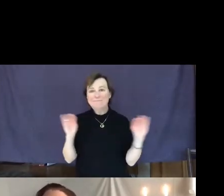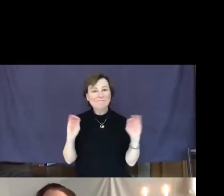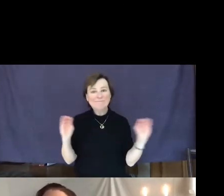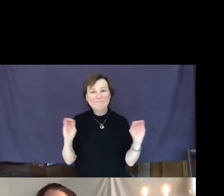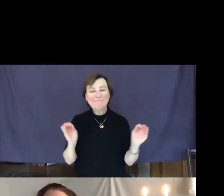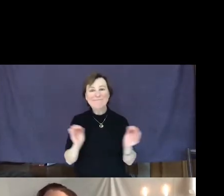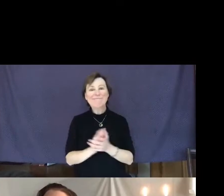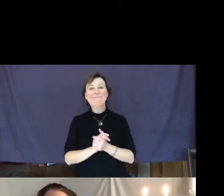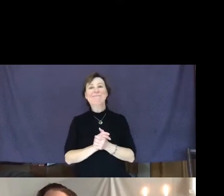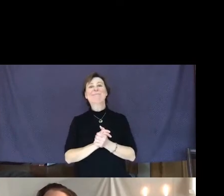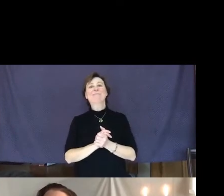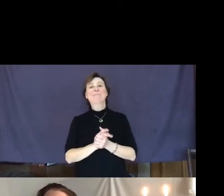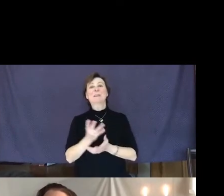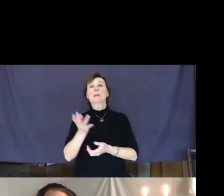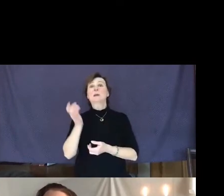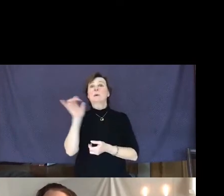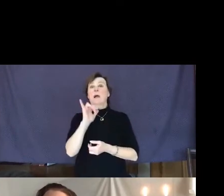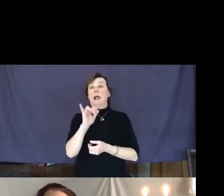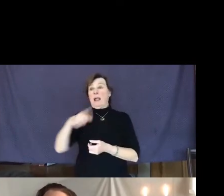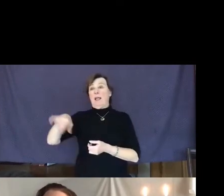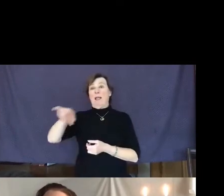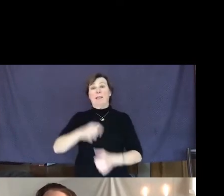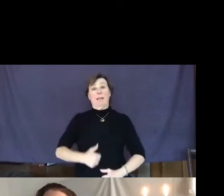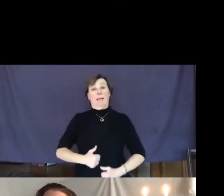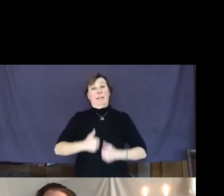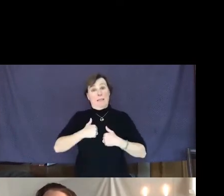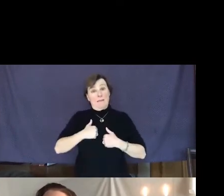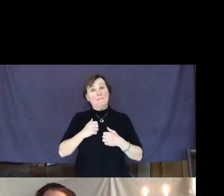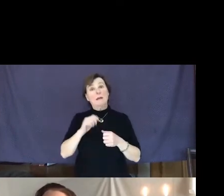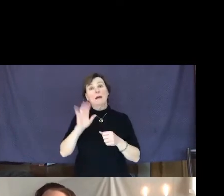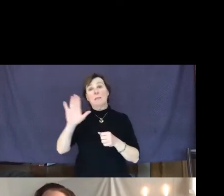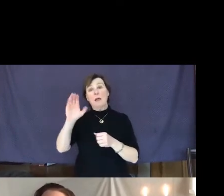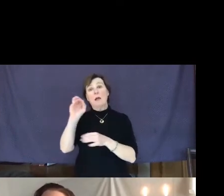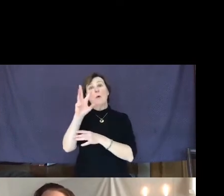It was like they lived their lives with integrity,